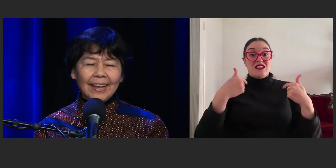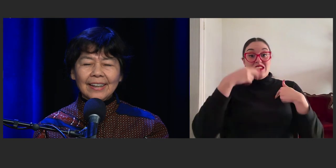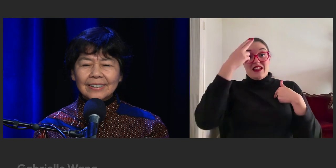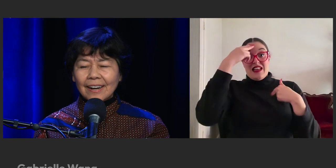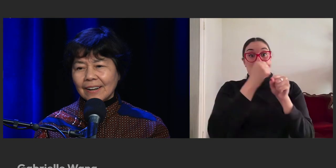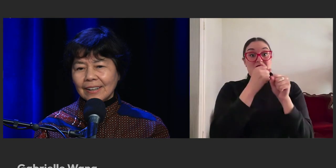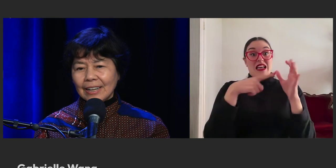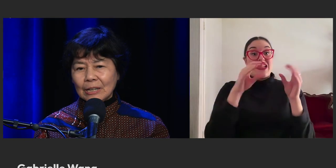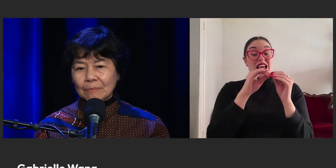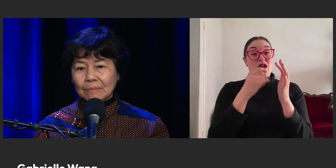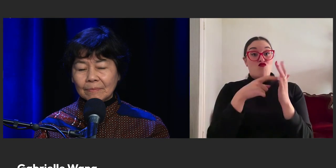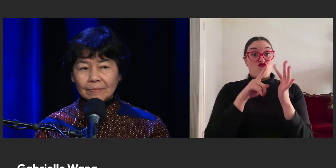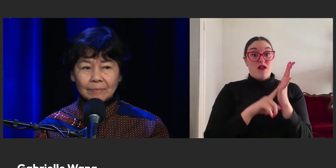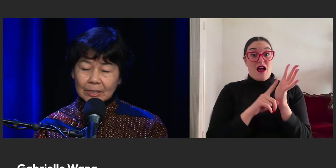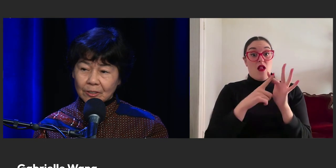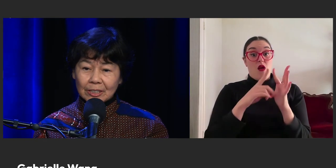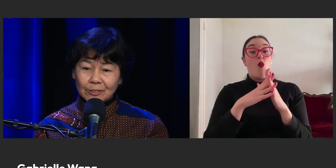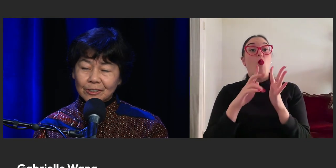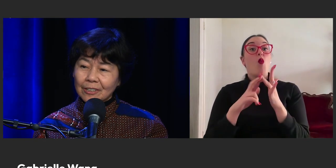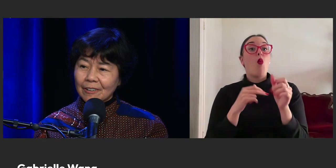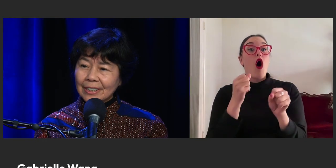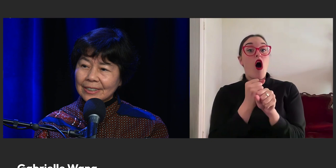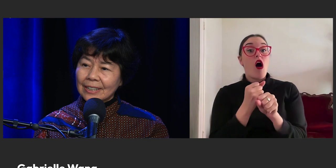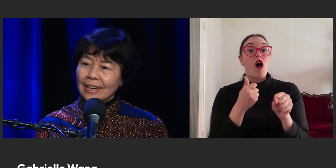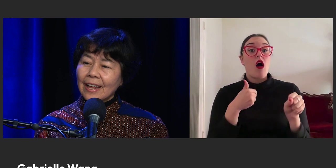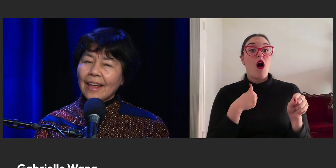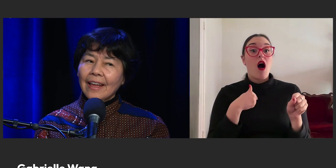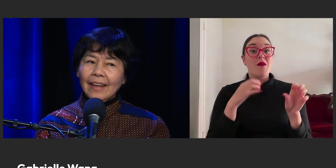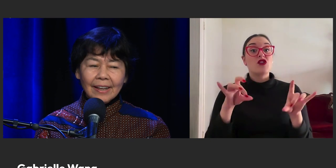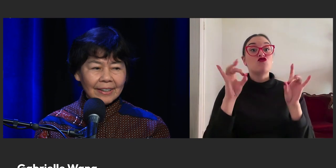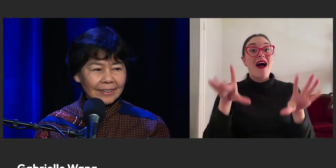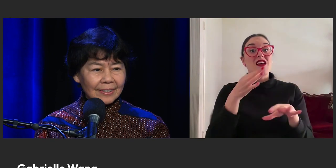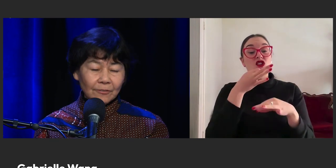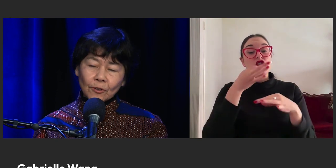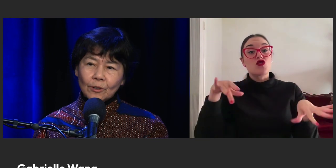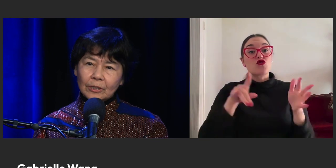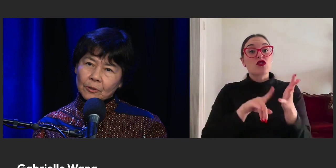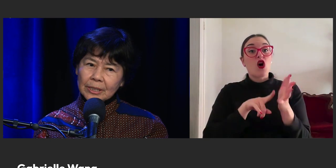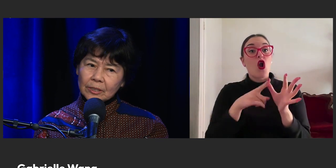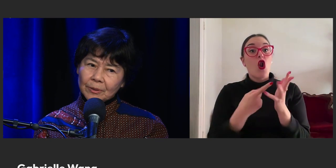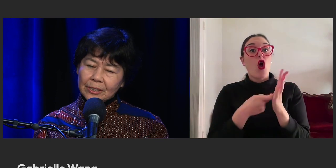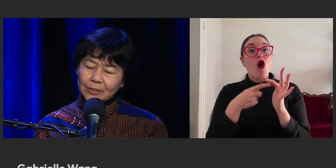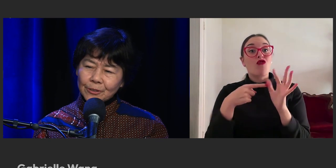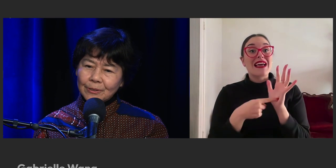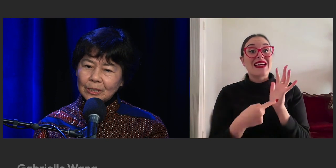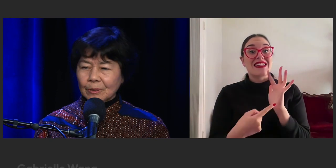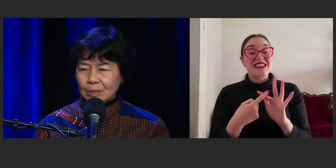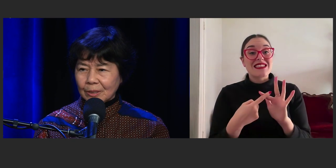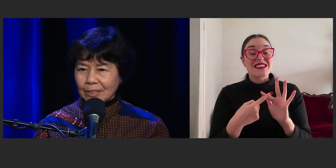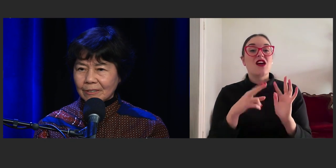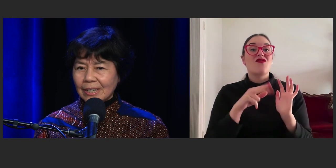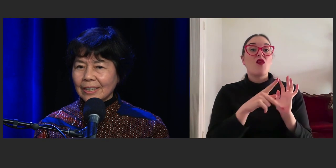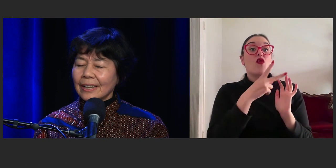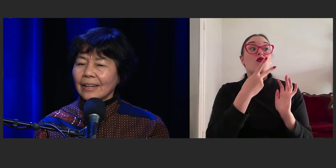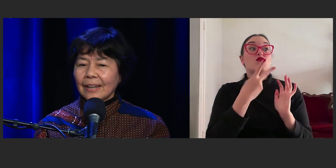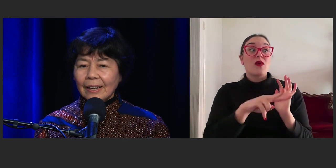and I am the Australian Children's Laureate and for 2022 and 2023.